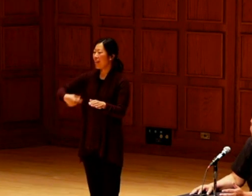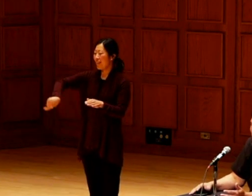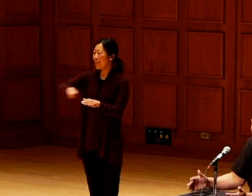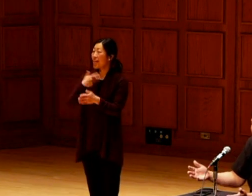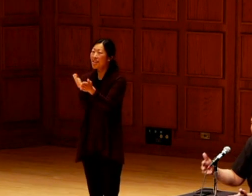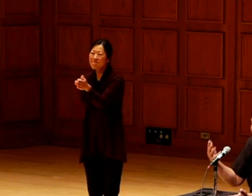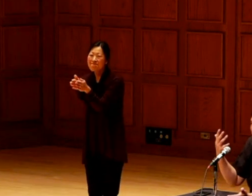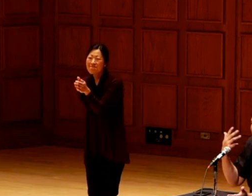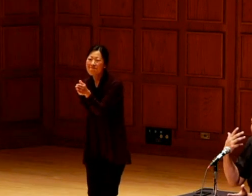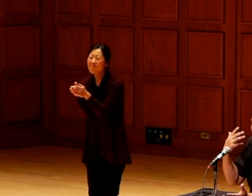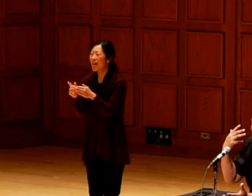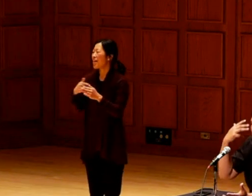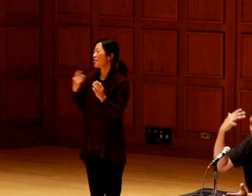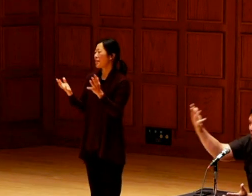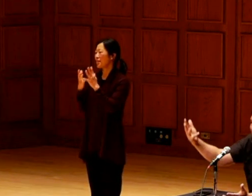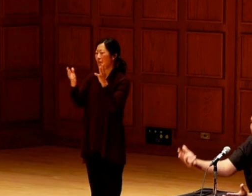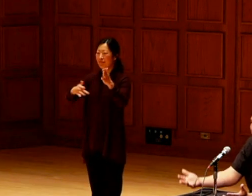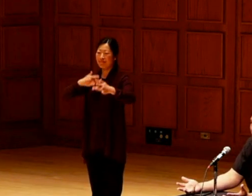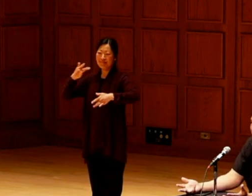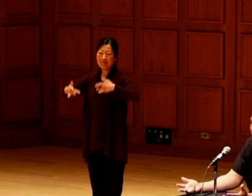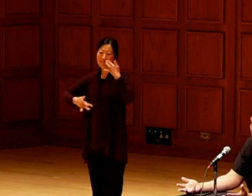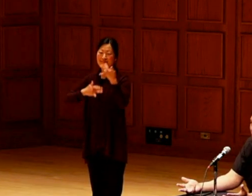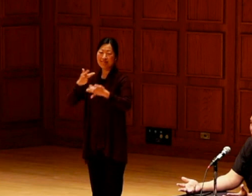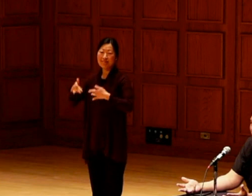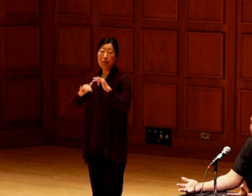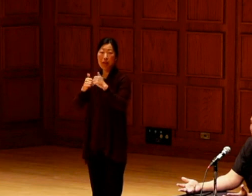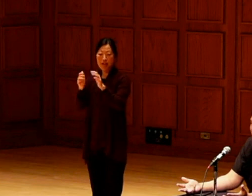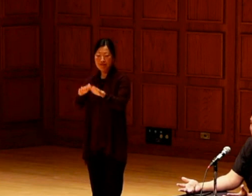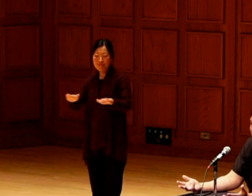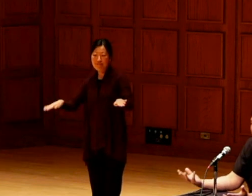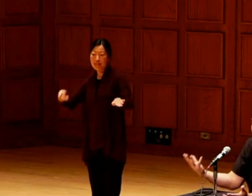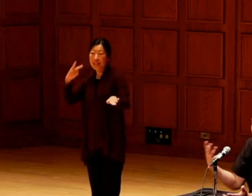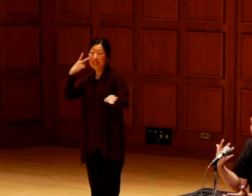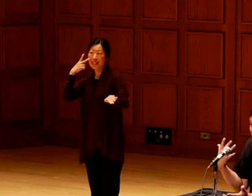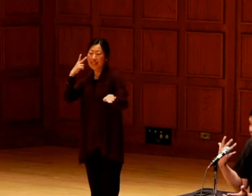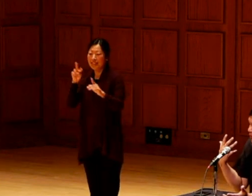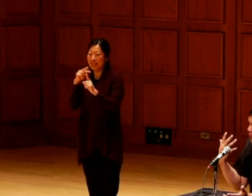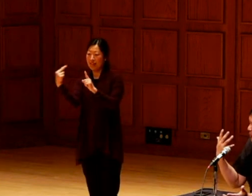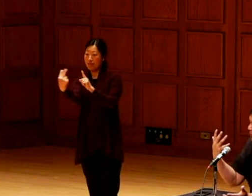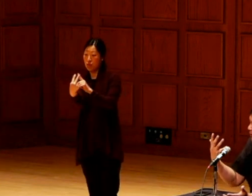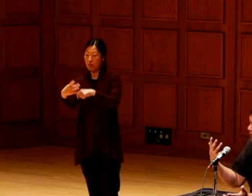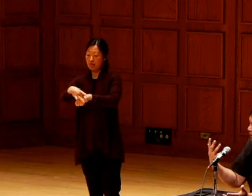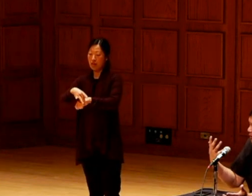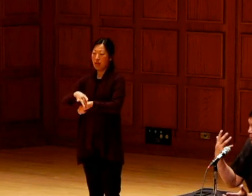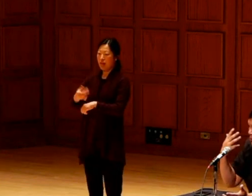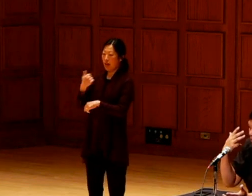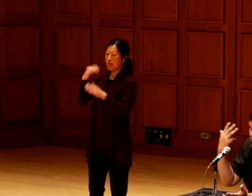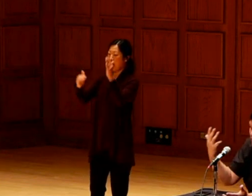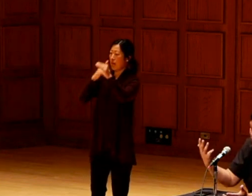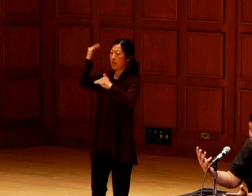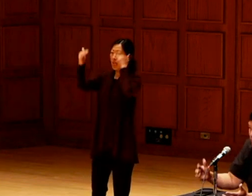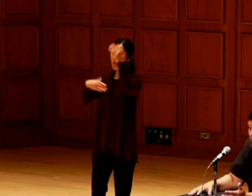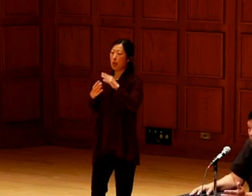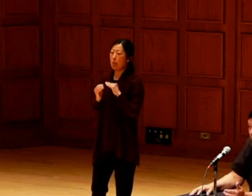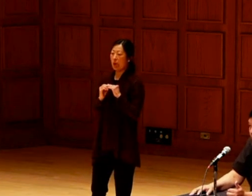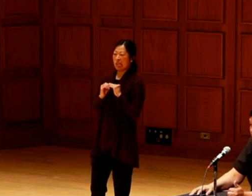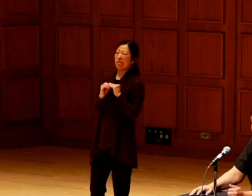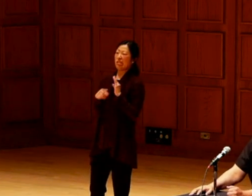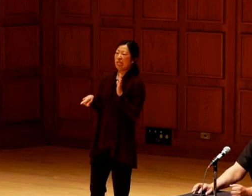Absolutely. I'm stoked about the kids. They have so much enthusiasm and I'm excited for how they see the planet and some of the adults that were more cynical, you know.